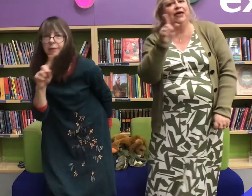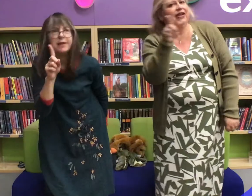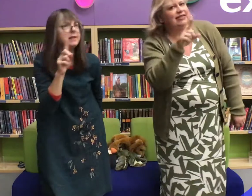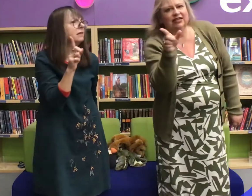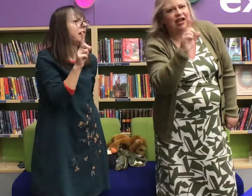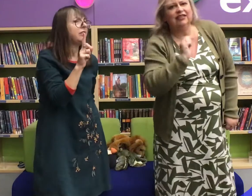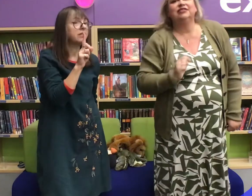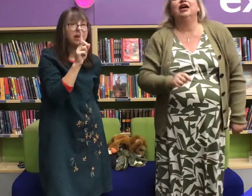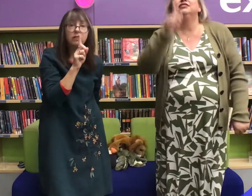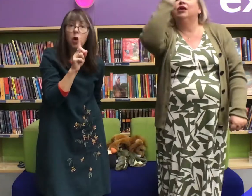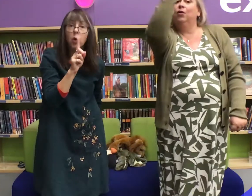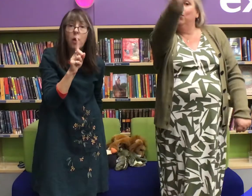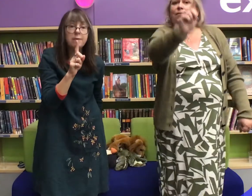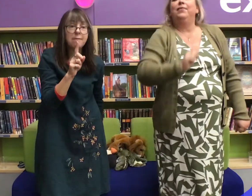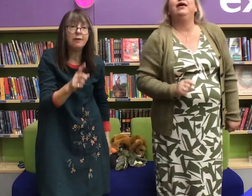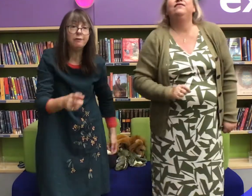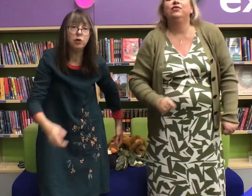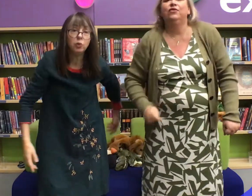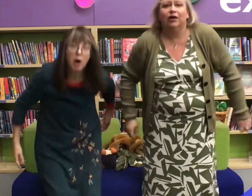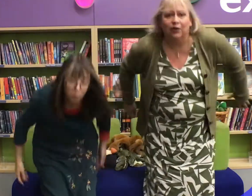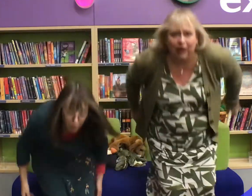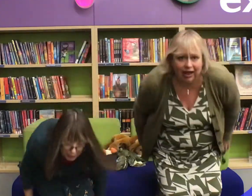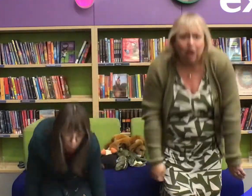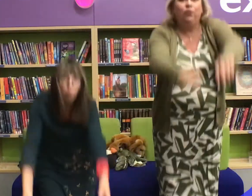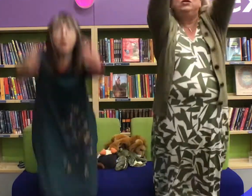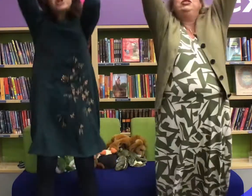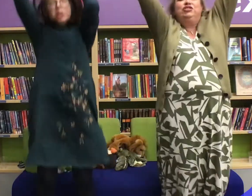but they didn't like the sight so one man flew away whoosh!